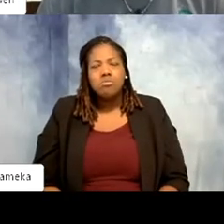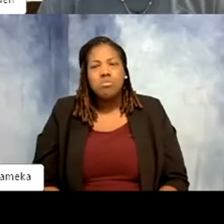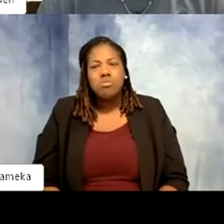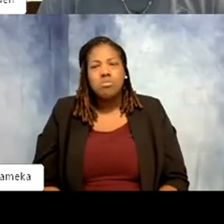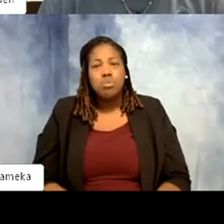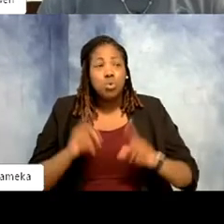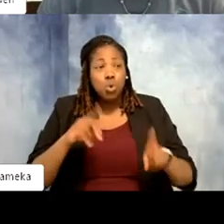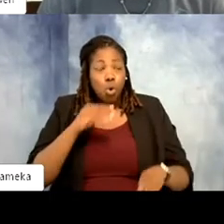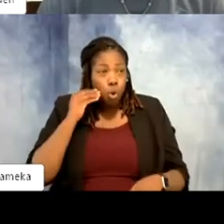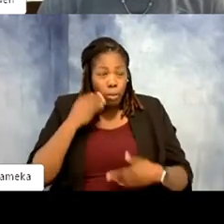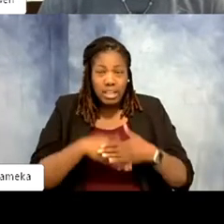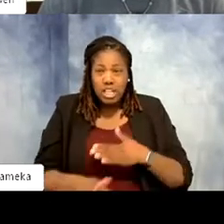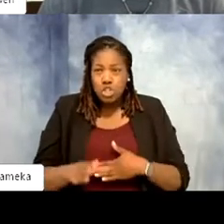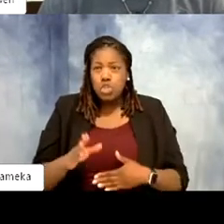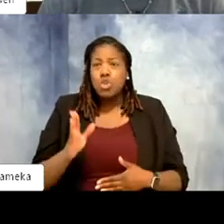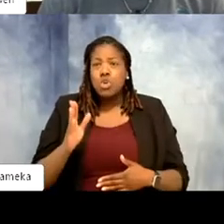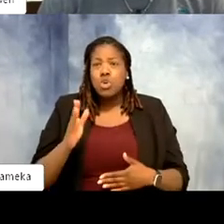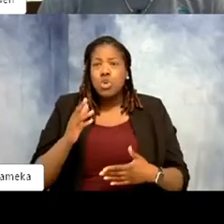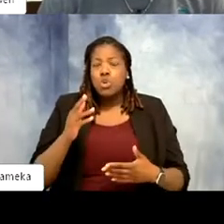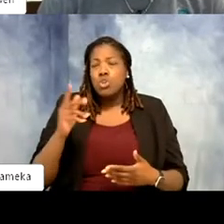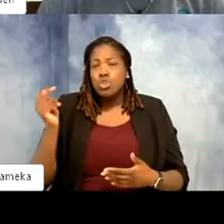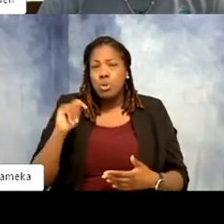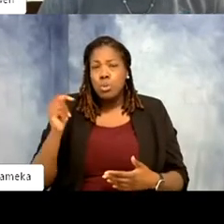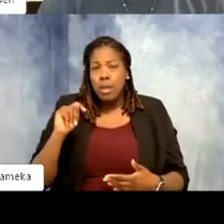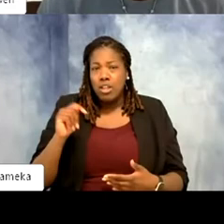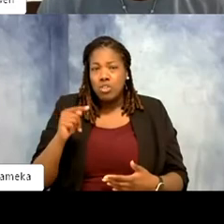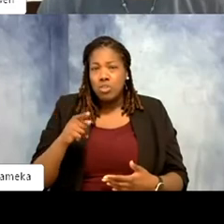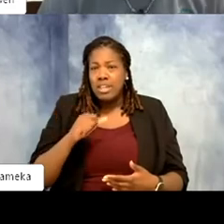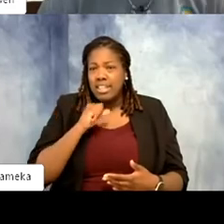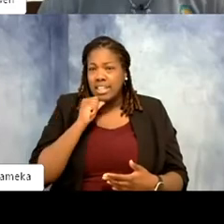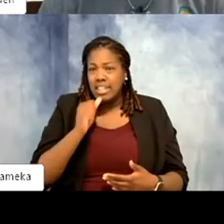you walk in your bathroom you know your bathroom scale. These scales do not live in the exhibit all